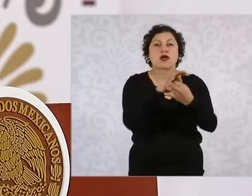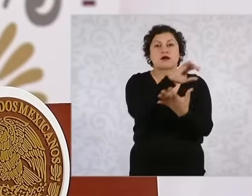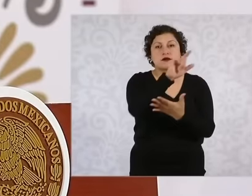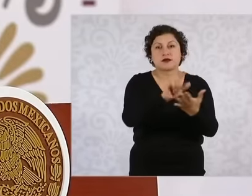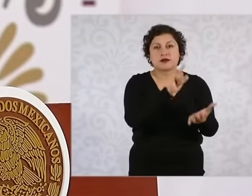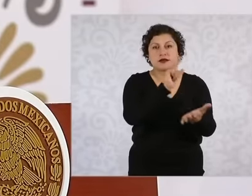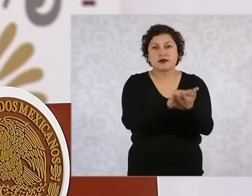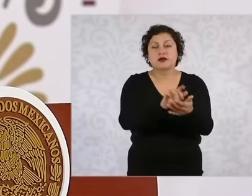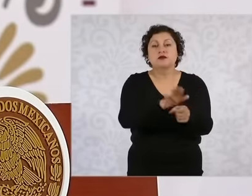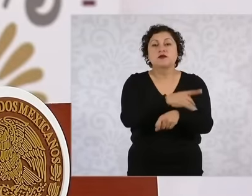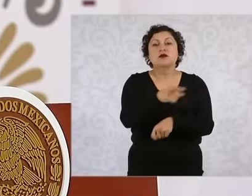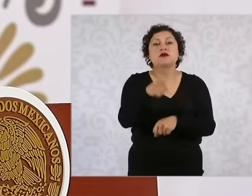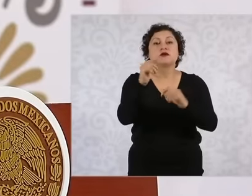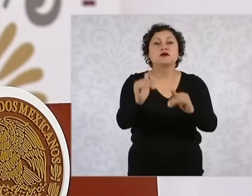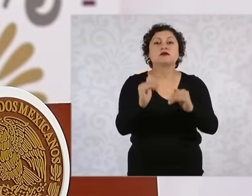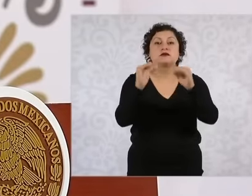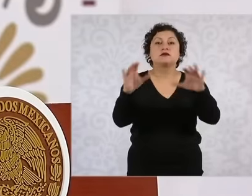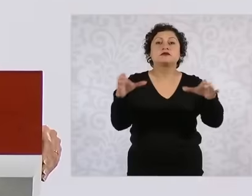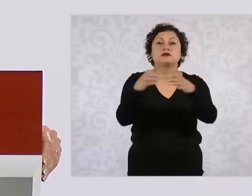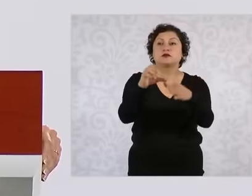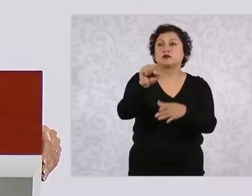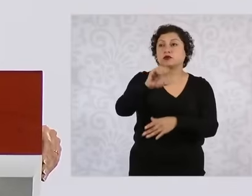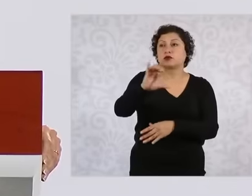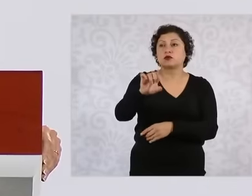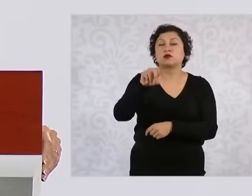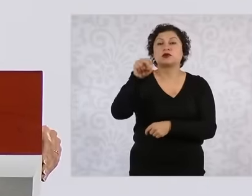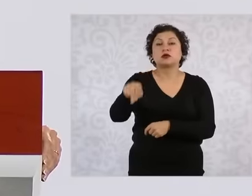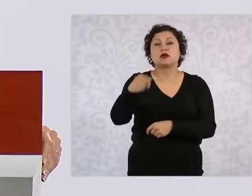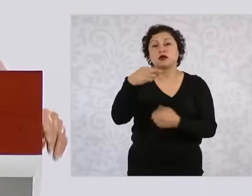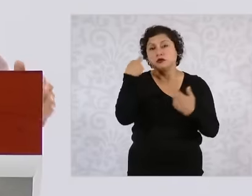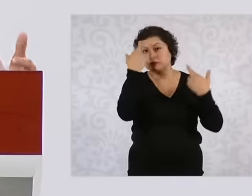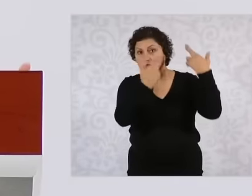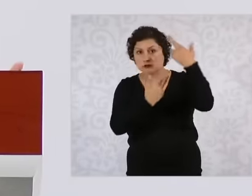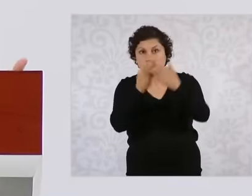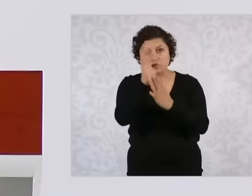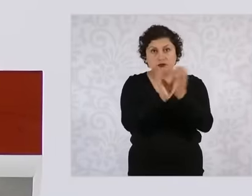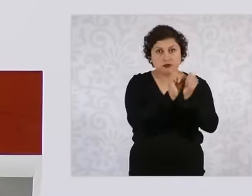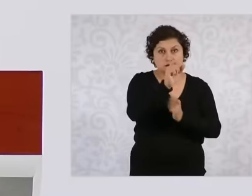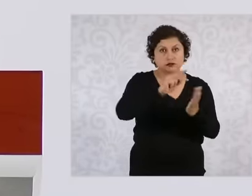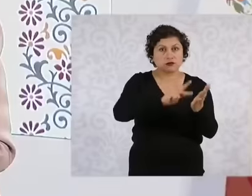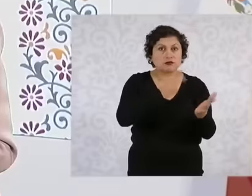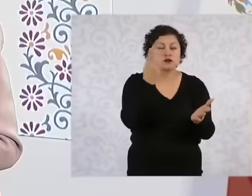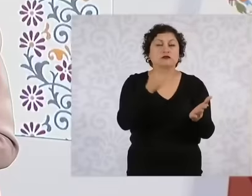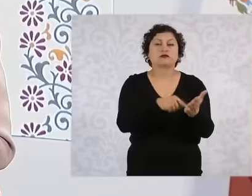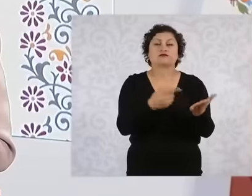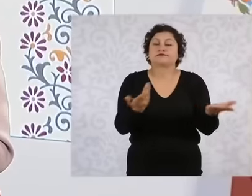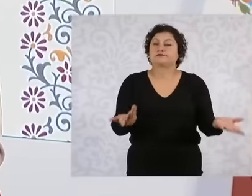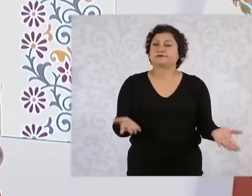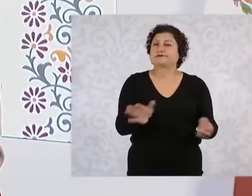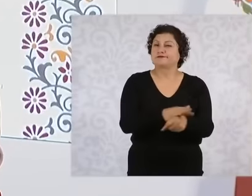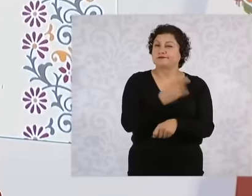judicial power so that is why what we say is it has no